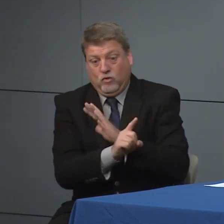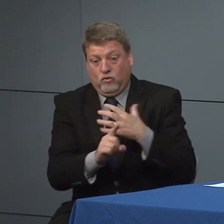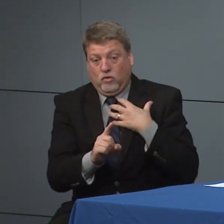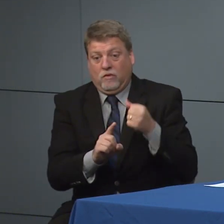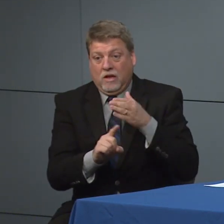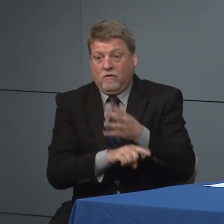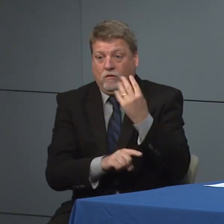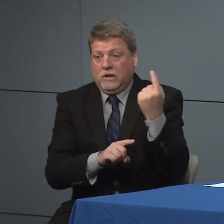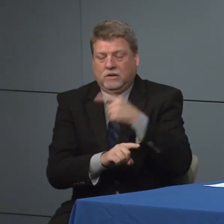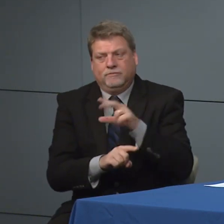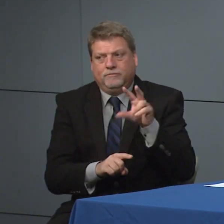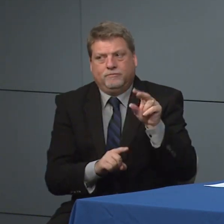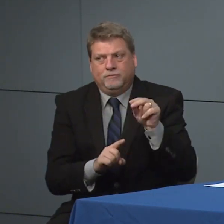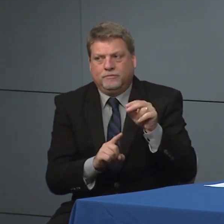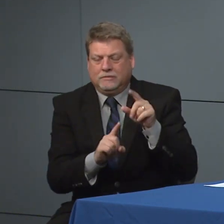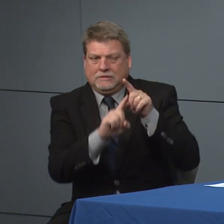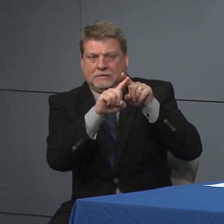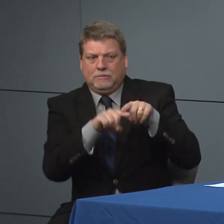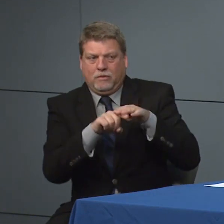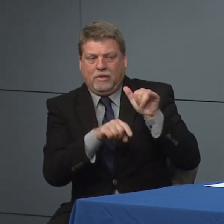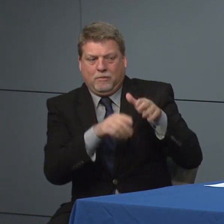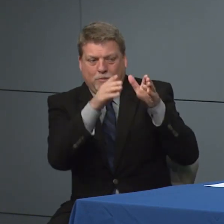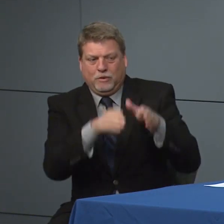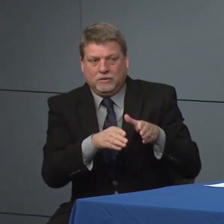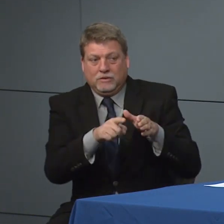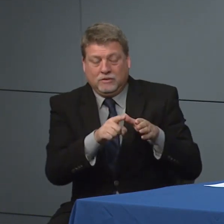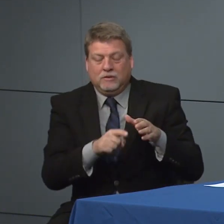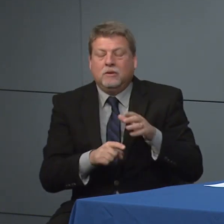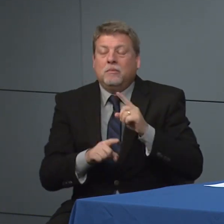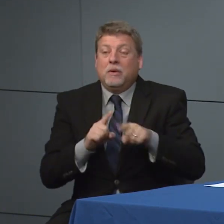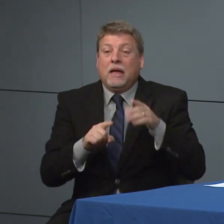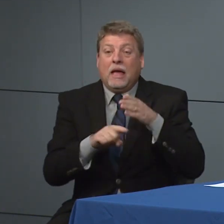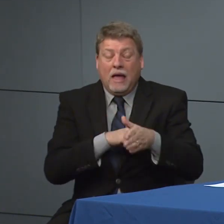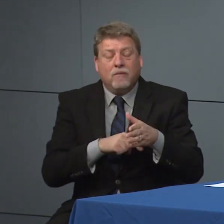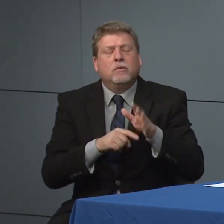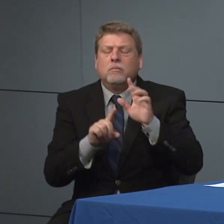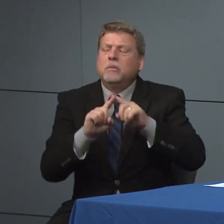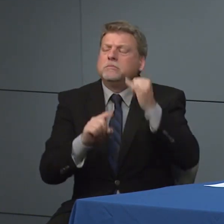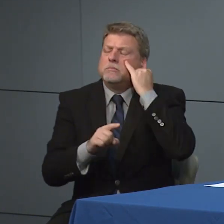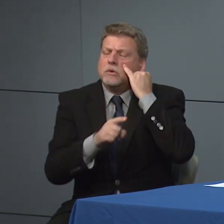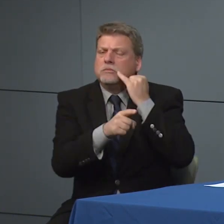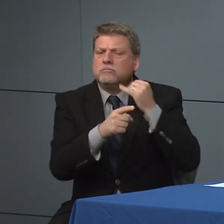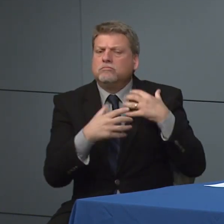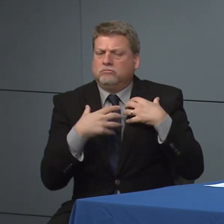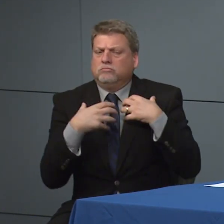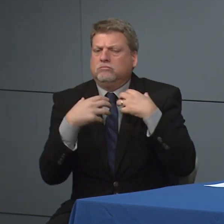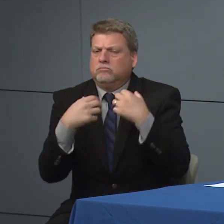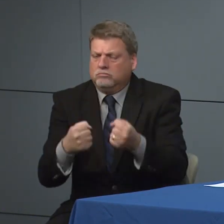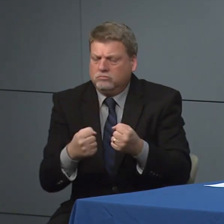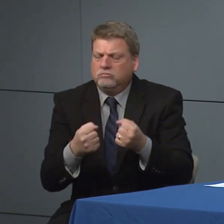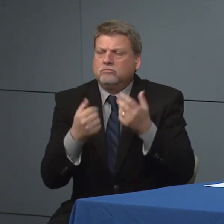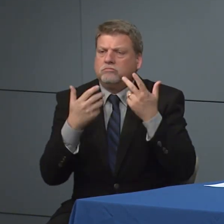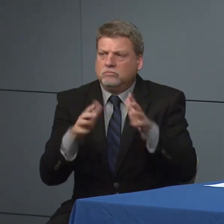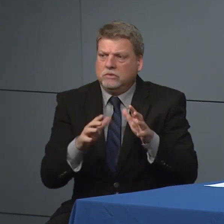released from isolation and or not. But once they're released from isolation and I think we've had this conversation was